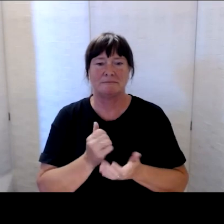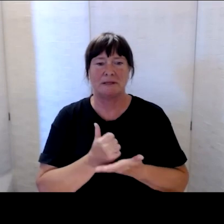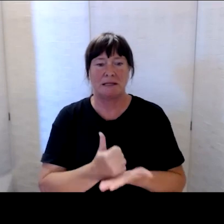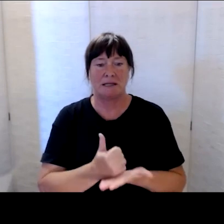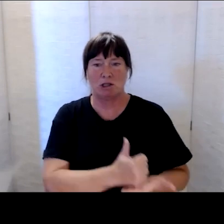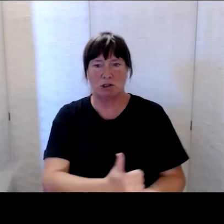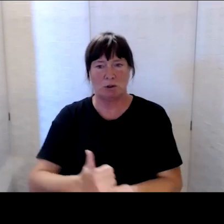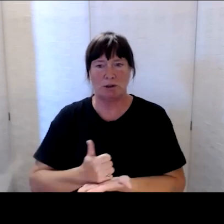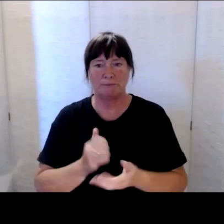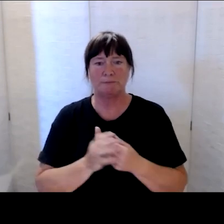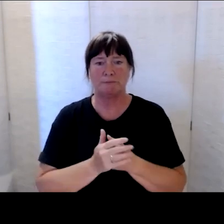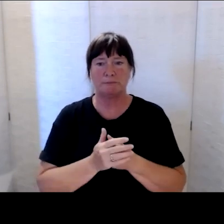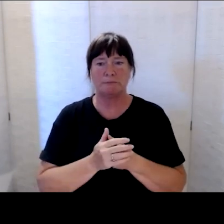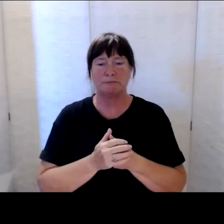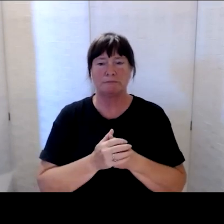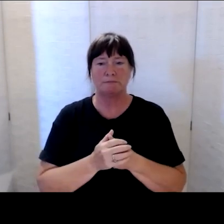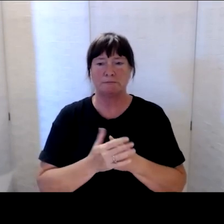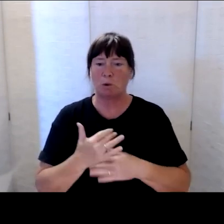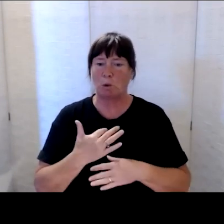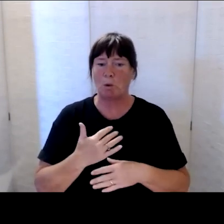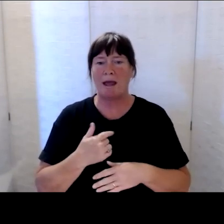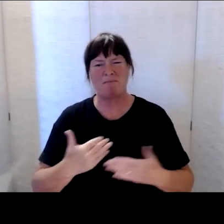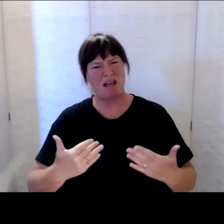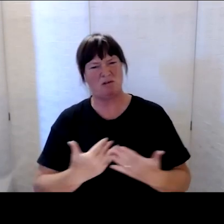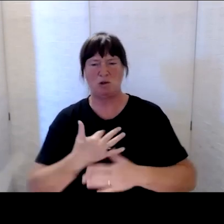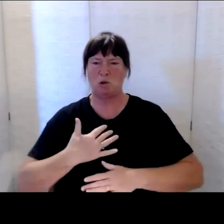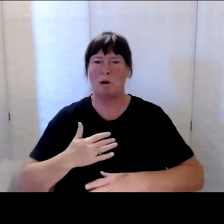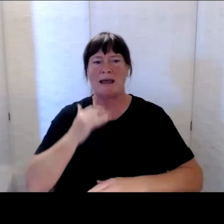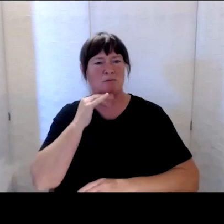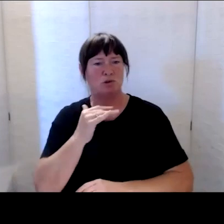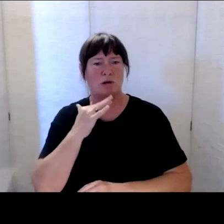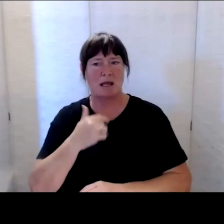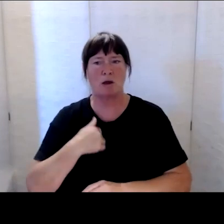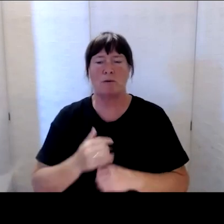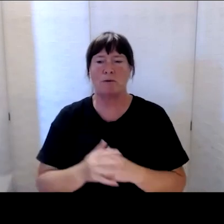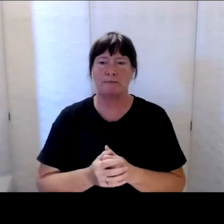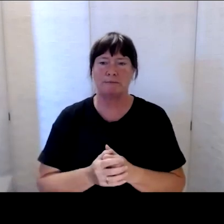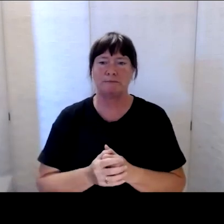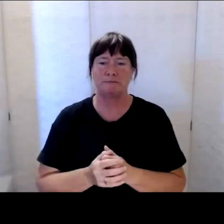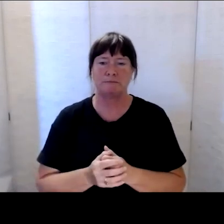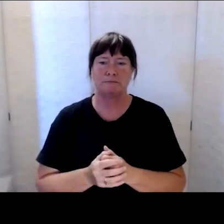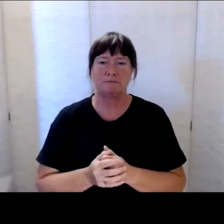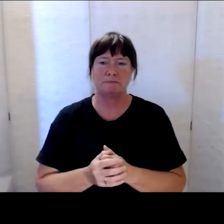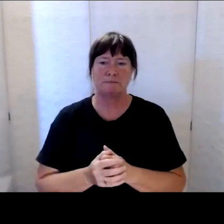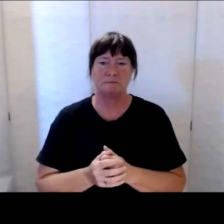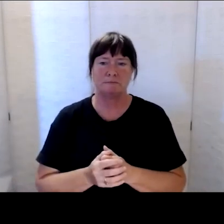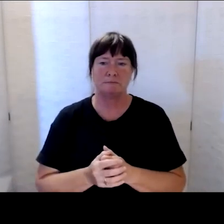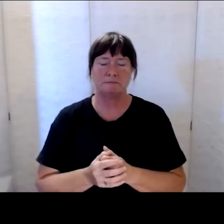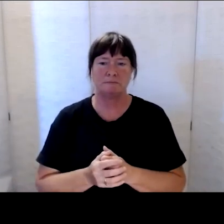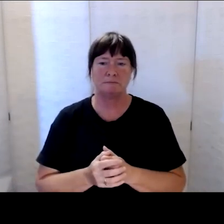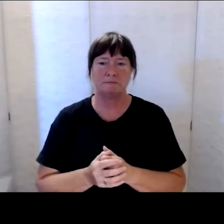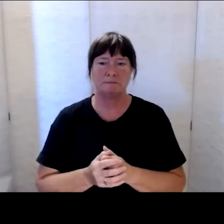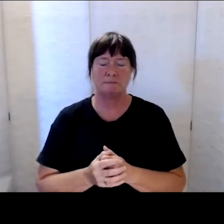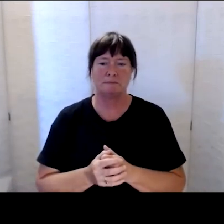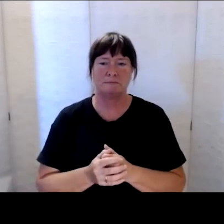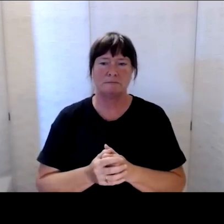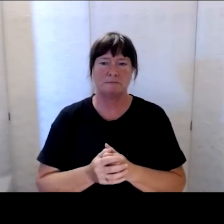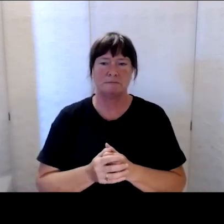Ko Paula Tesoriero tōku ingoa, ko taku tūranga mahi, he Tumaki mō Whaikaha - the Ministry of Disabled People.